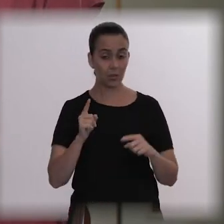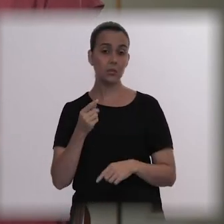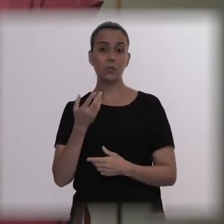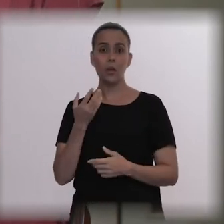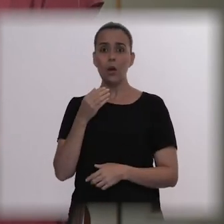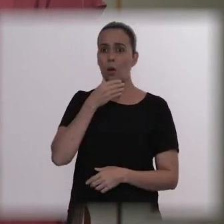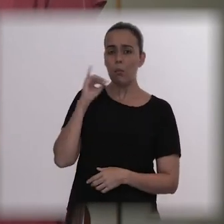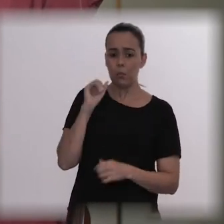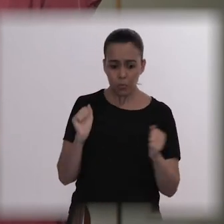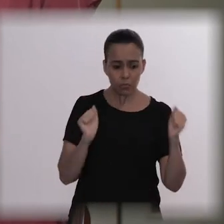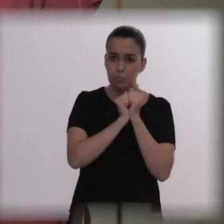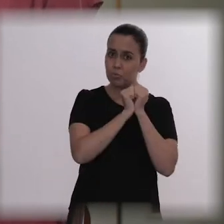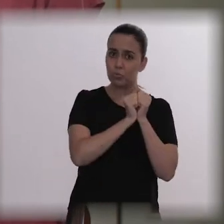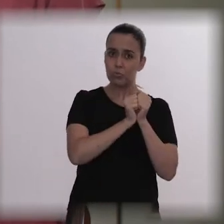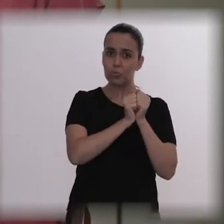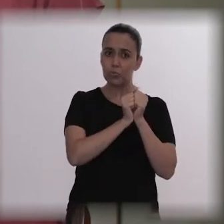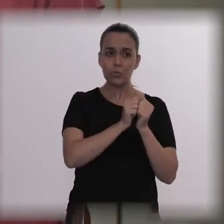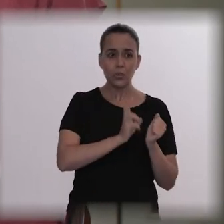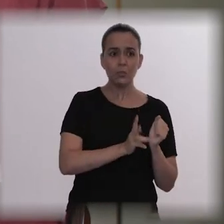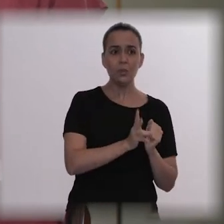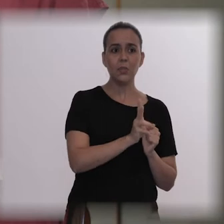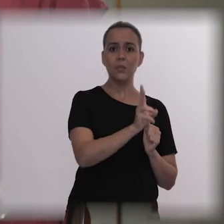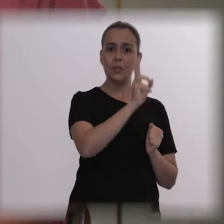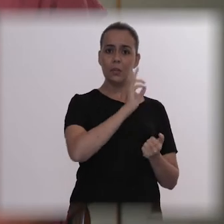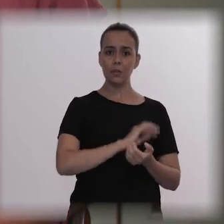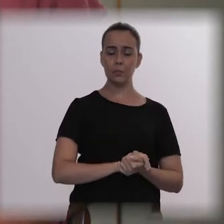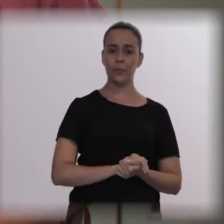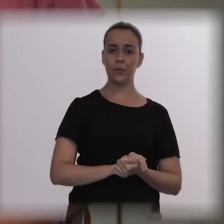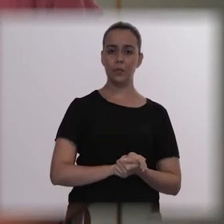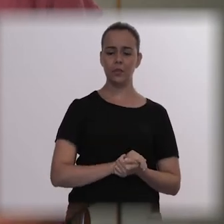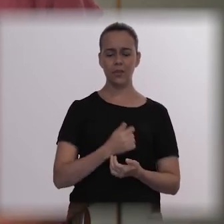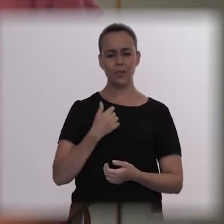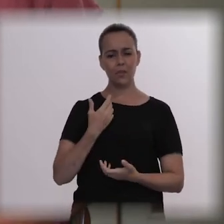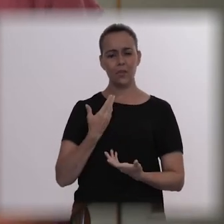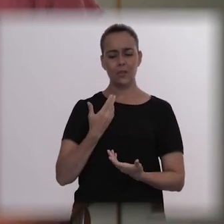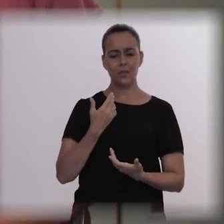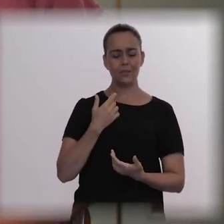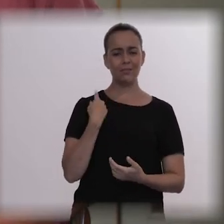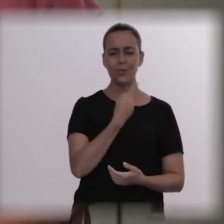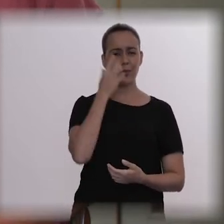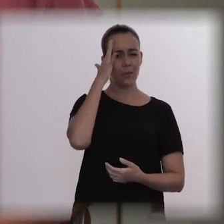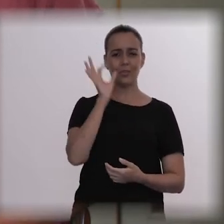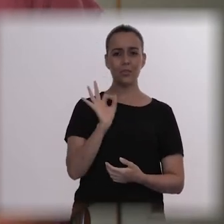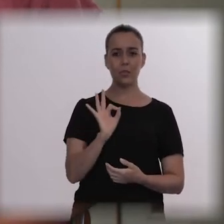but he didn’t speak, so, we didn’t understand a lot. And he didn't sleep, he didn't sleep, he didn't sleep.